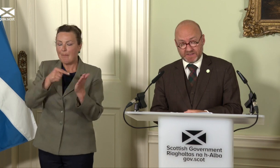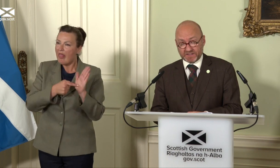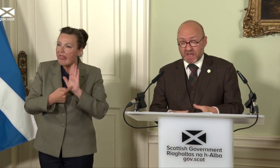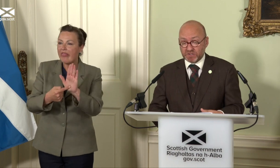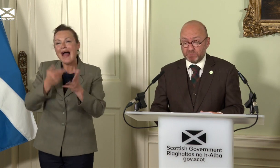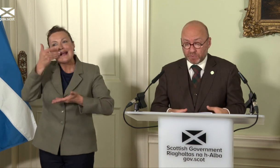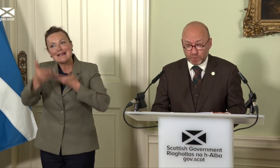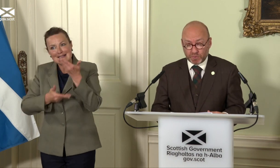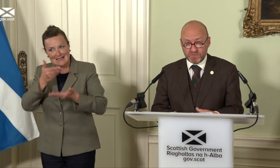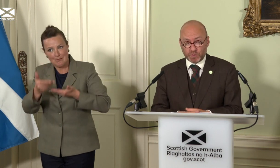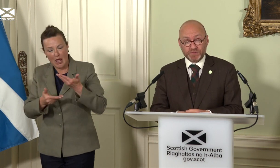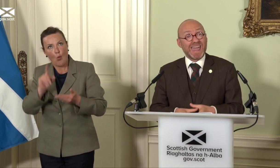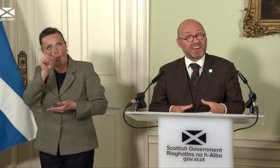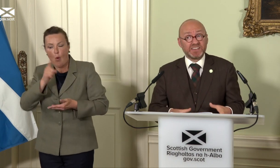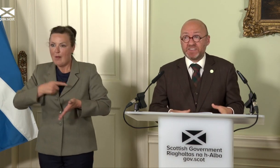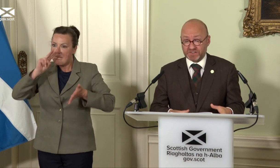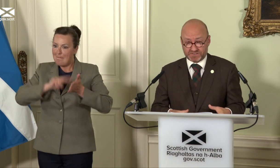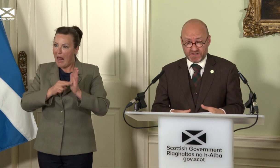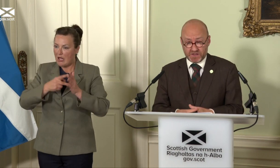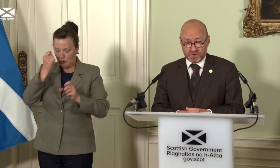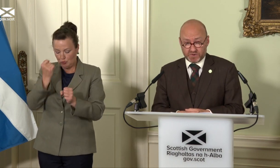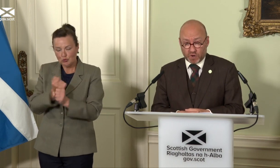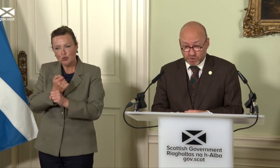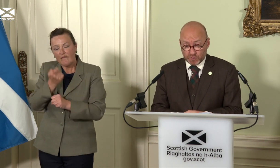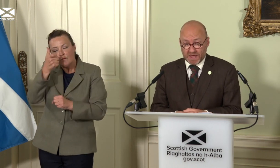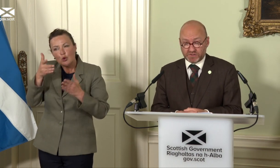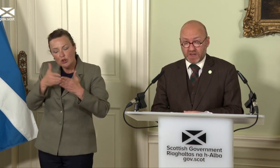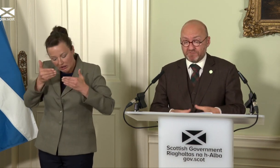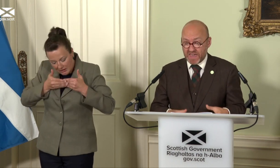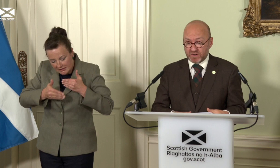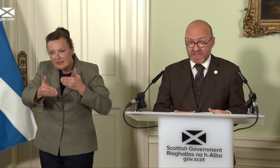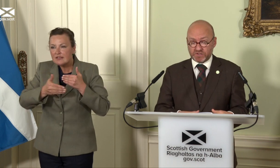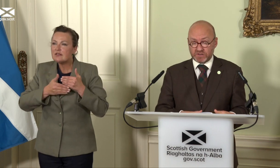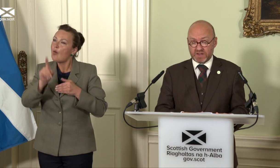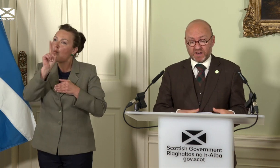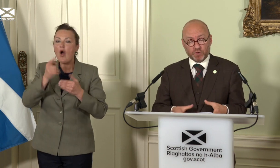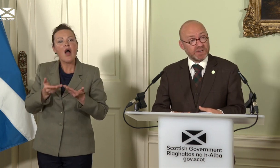establish a blueprint for those early years for our new nation - a fairer nation and a greener